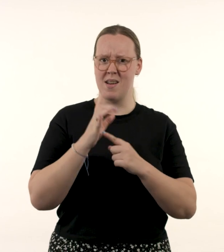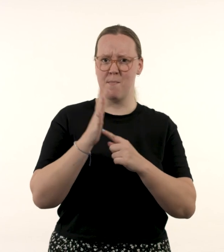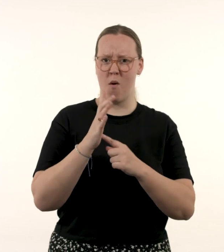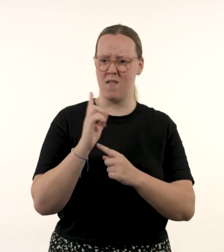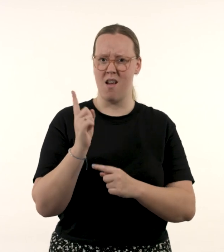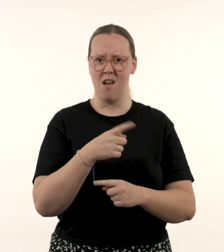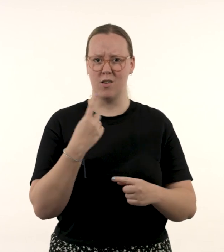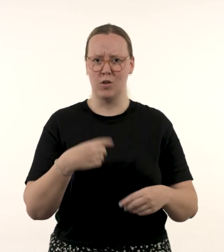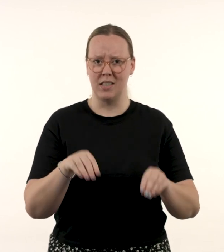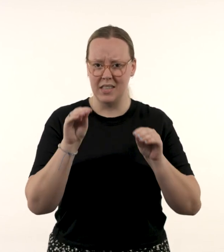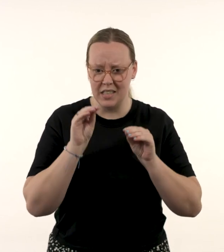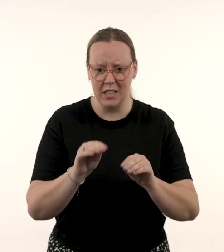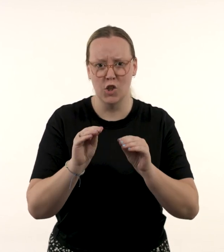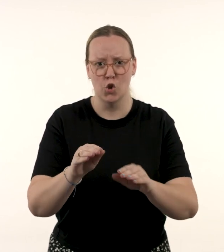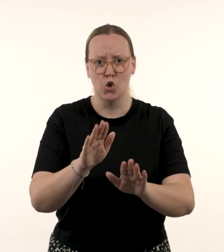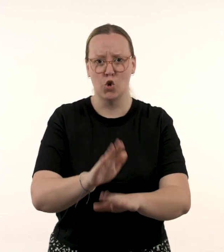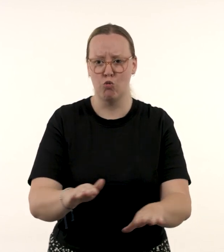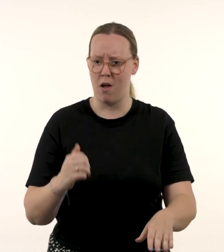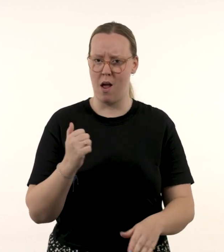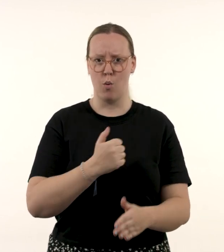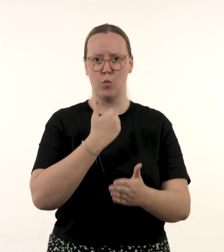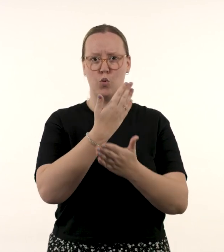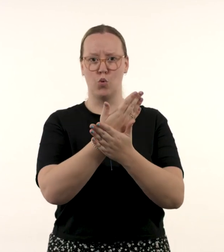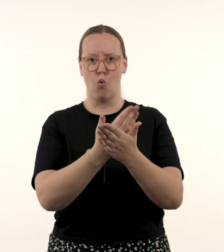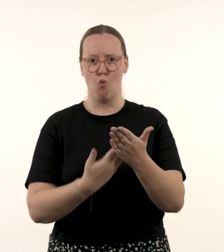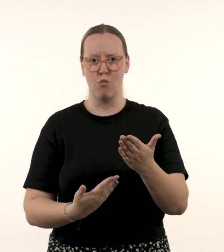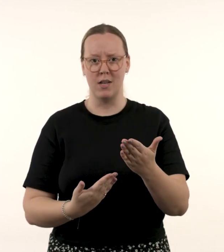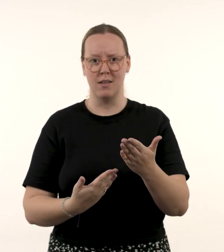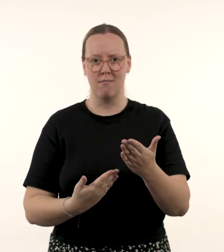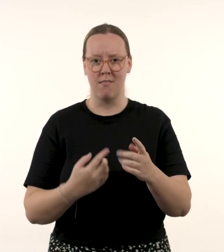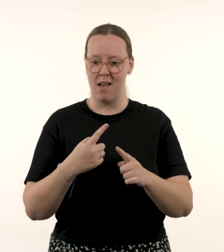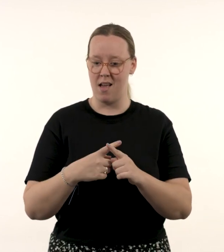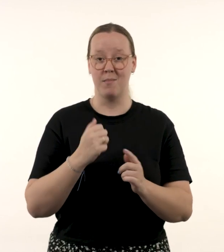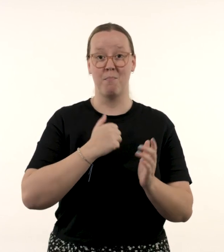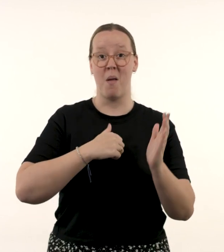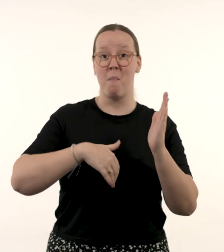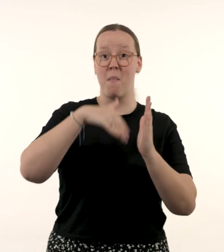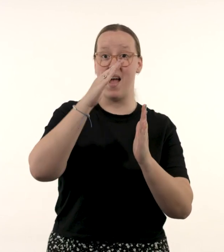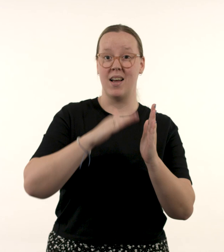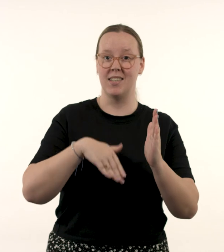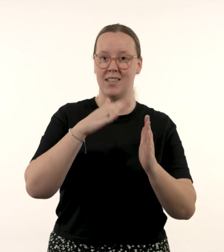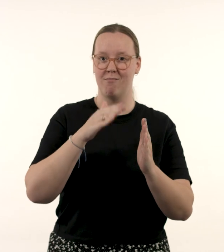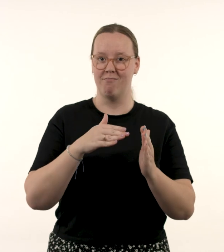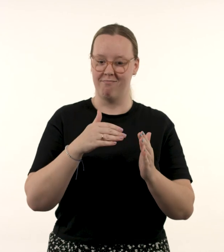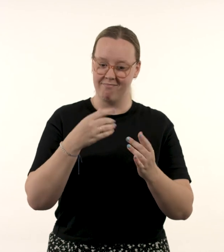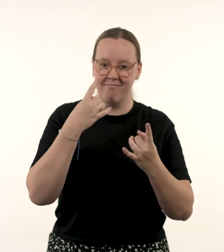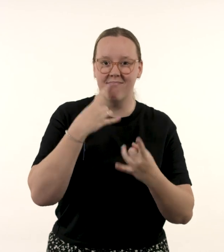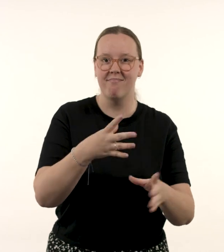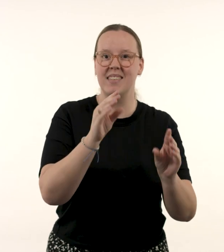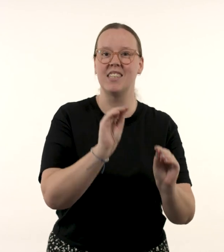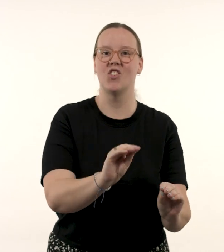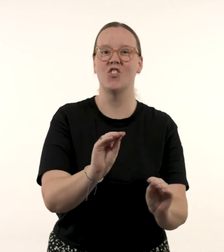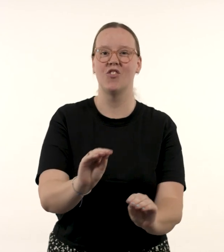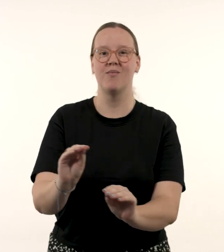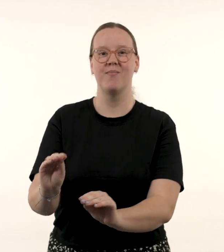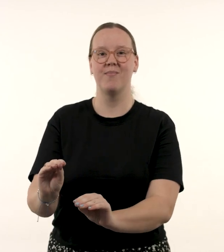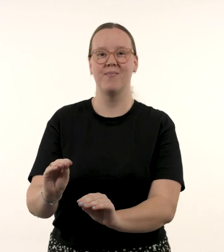‘It is important for us to teach the kids our storylines and my paintings are used to teach.’